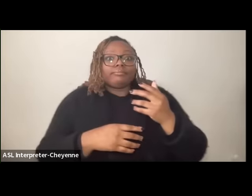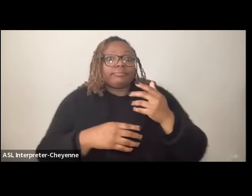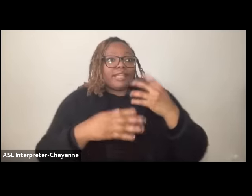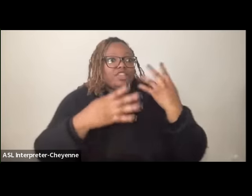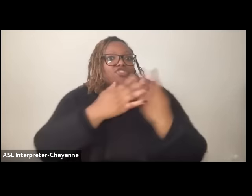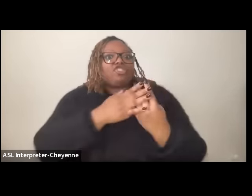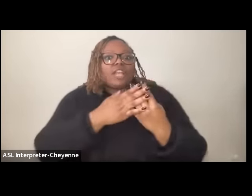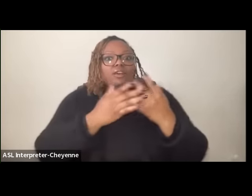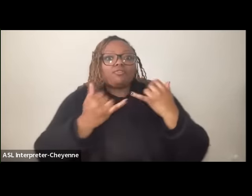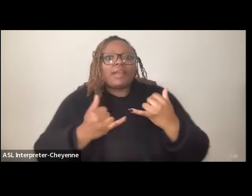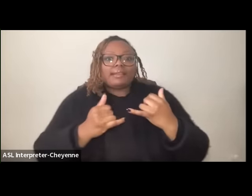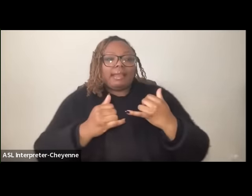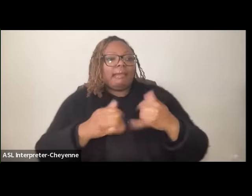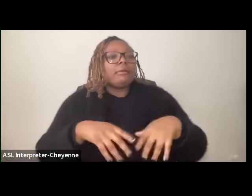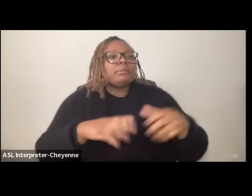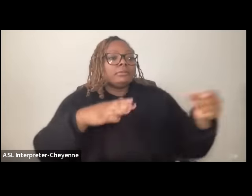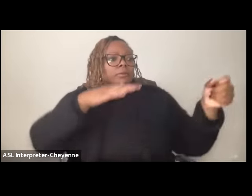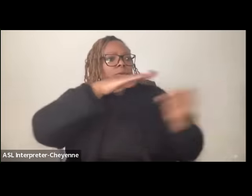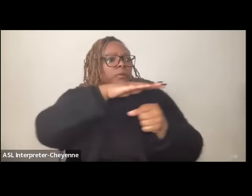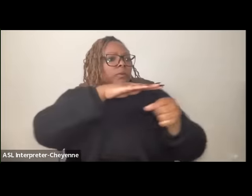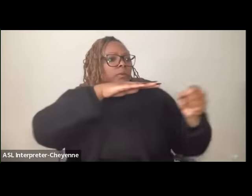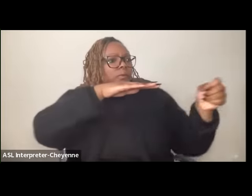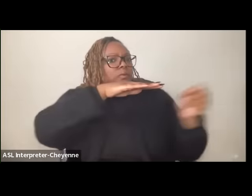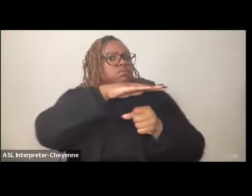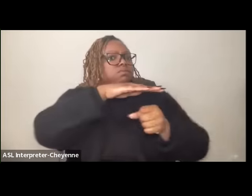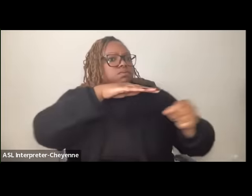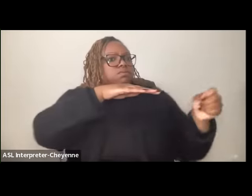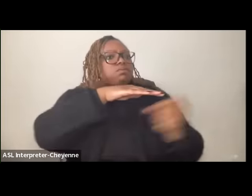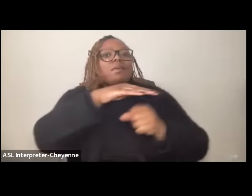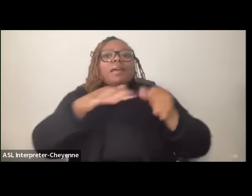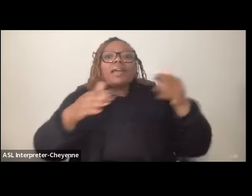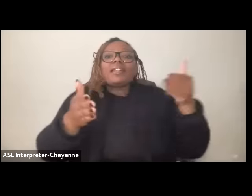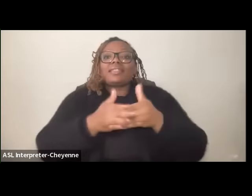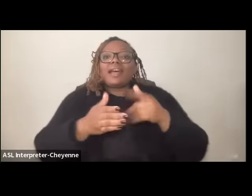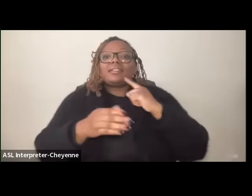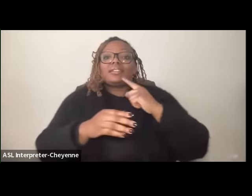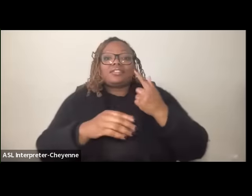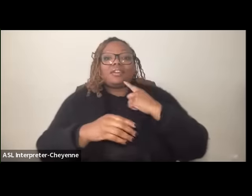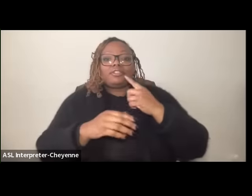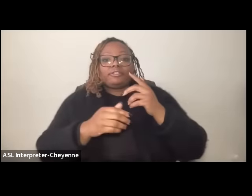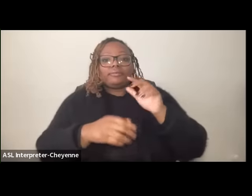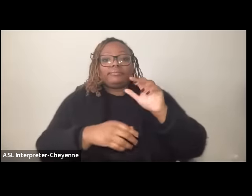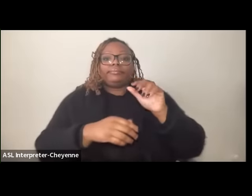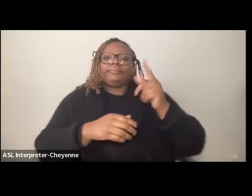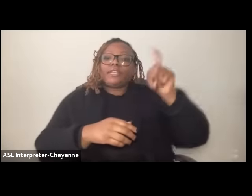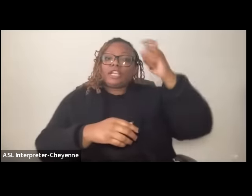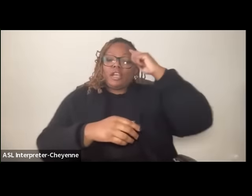military prisons thousands are being held under administrative detention uh which is basically